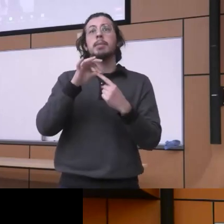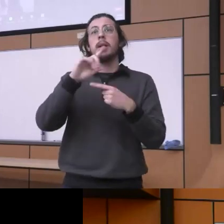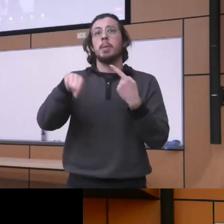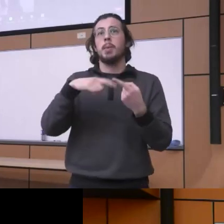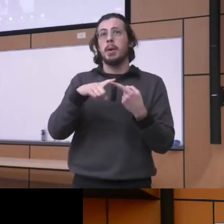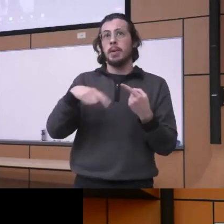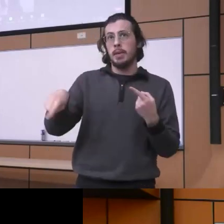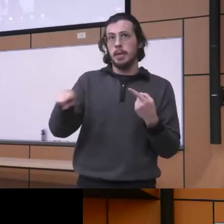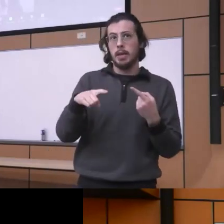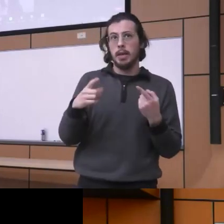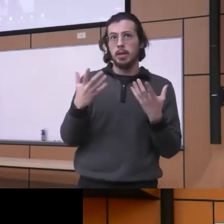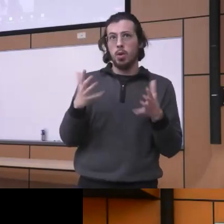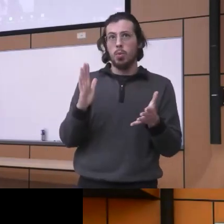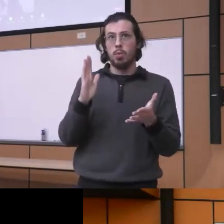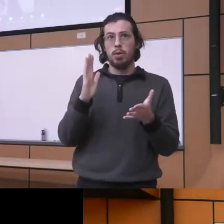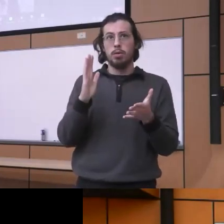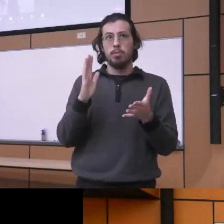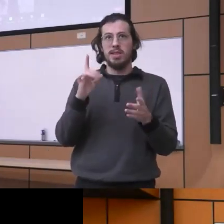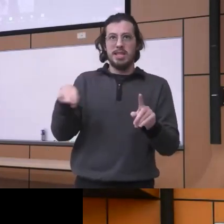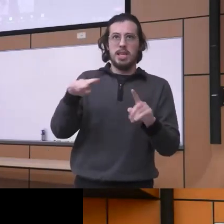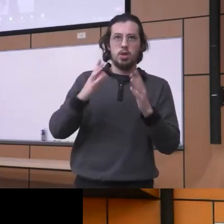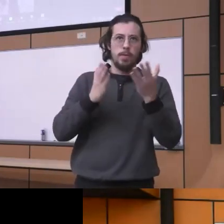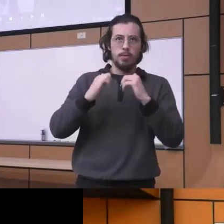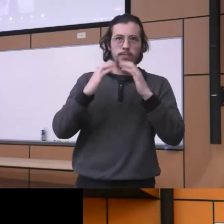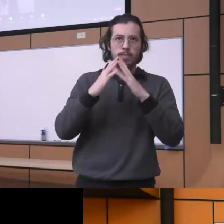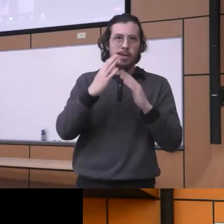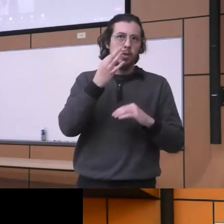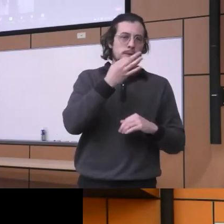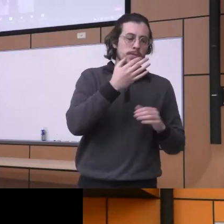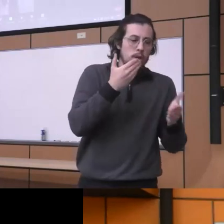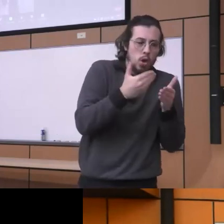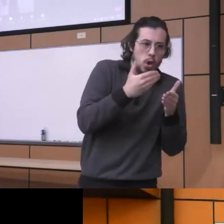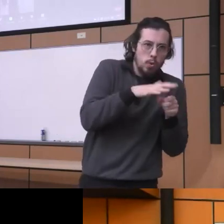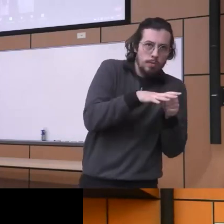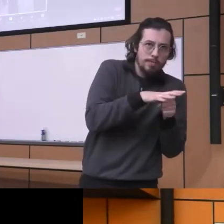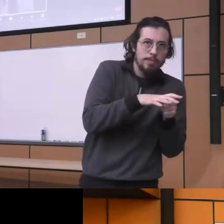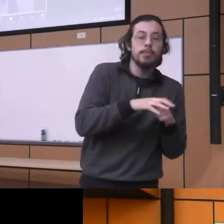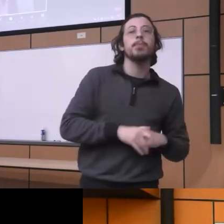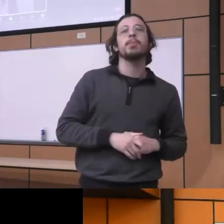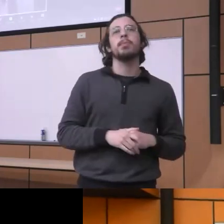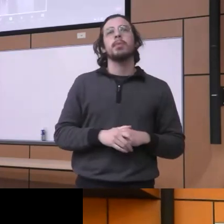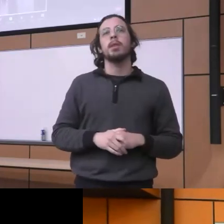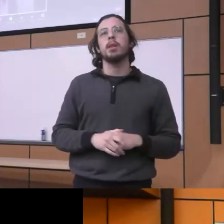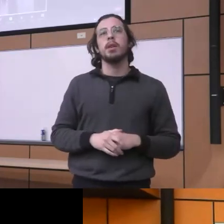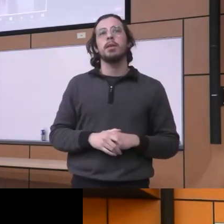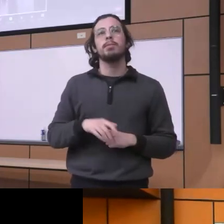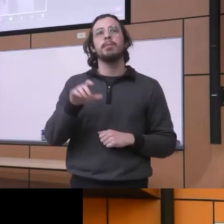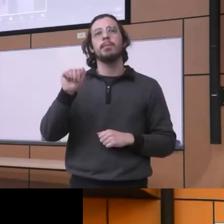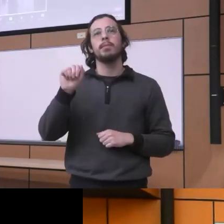Services uh nearby and I have another question after the counseling yeah well harm reduction